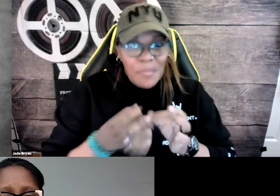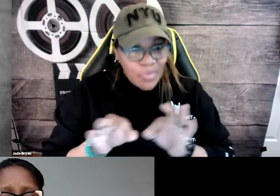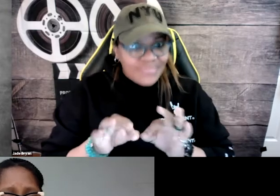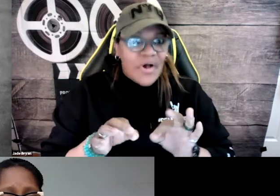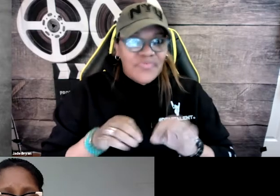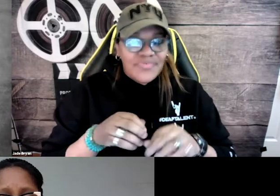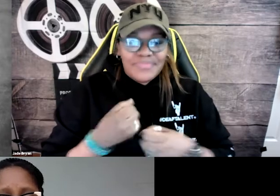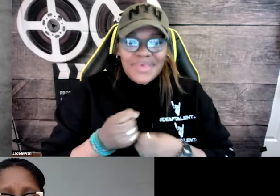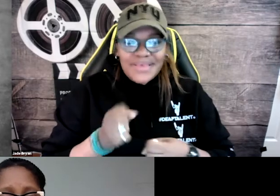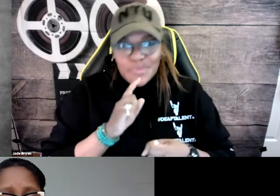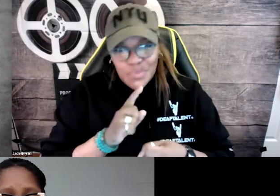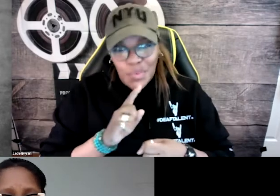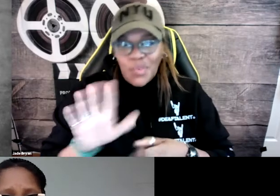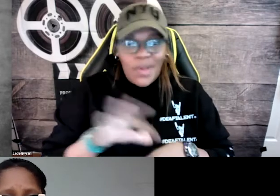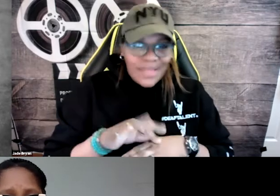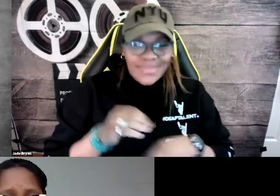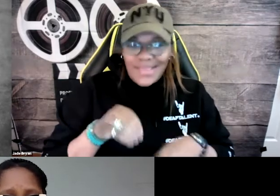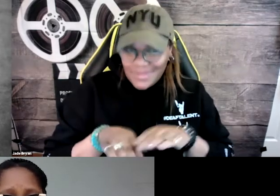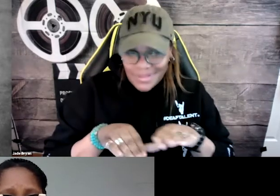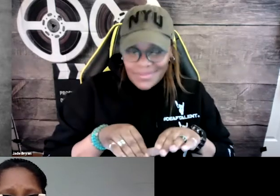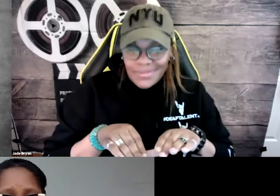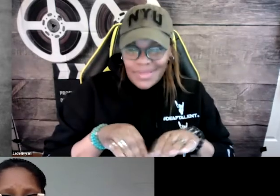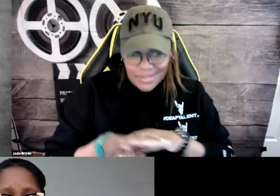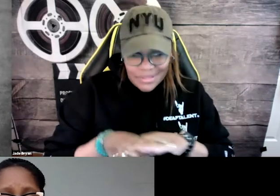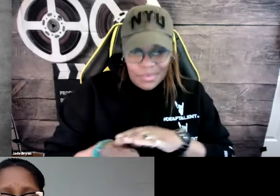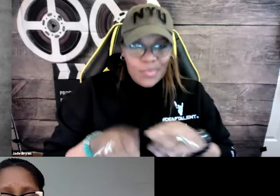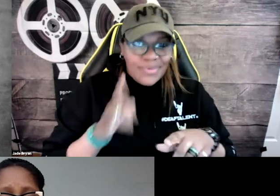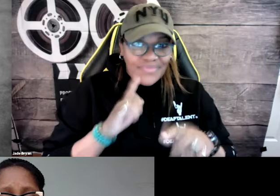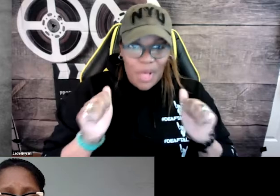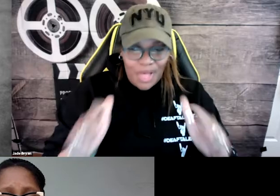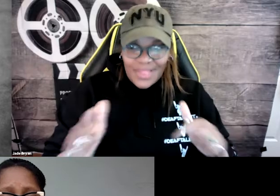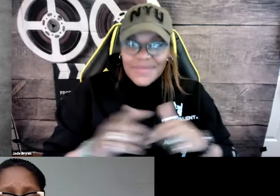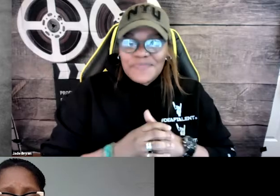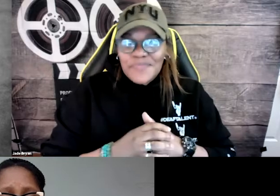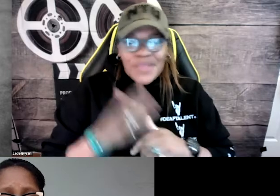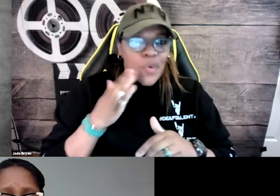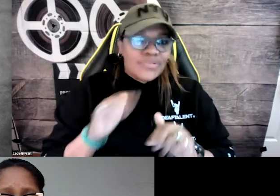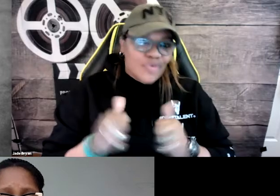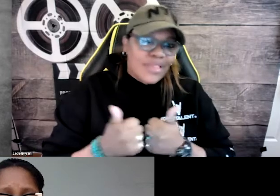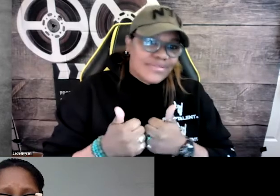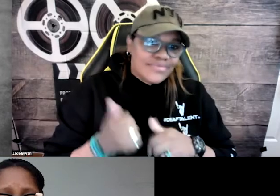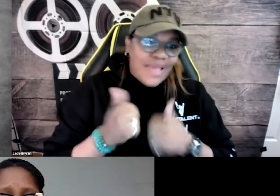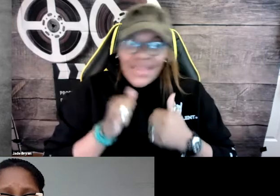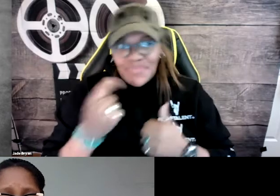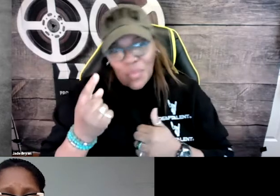So we are here to discuss the importance of captions and make sure that people are including captions as a part of their accessibility features.